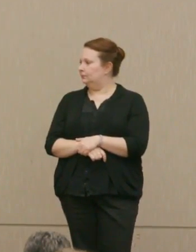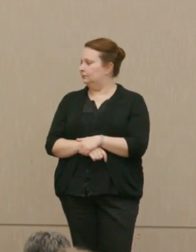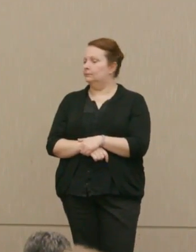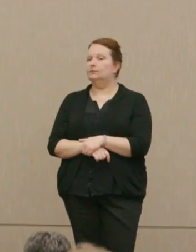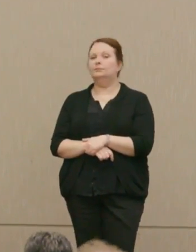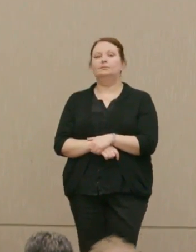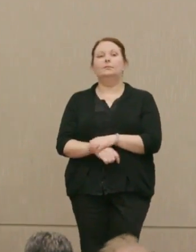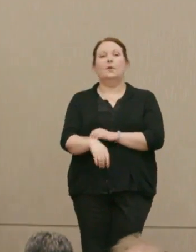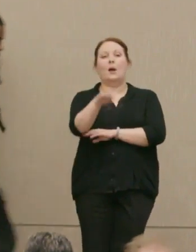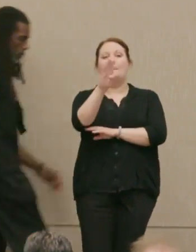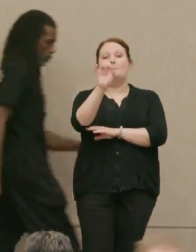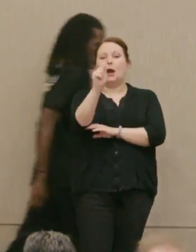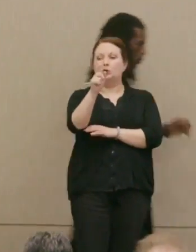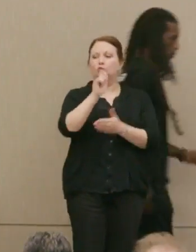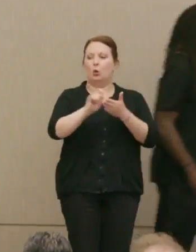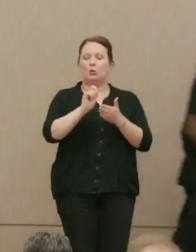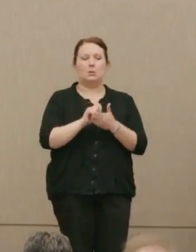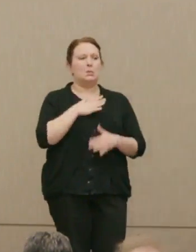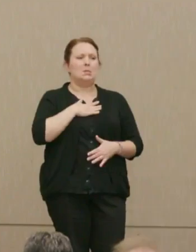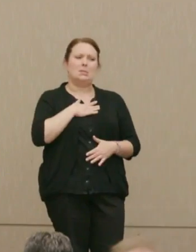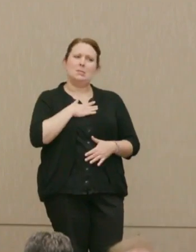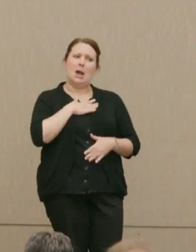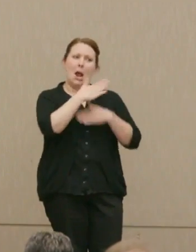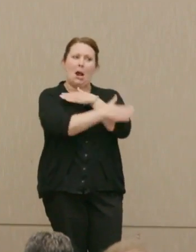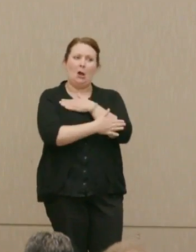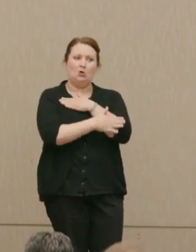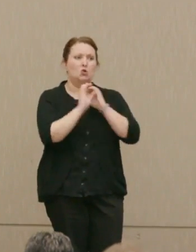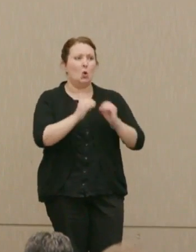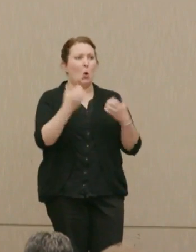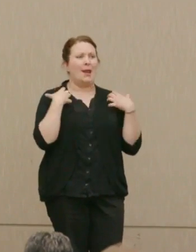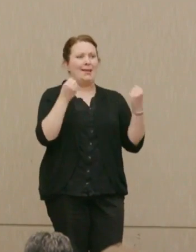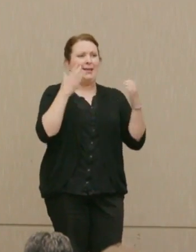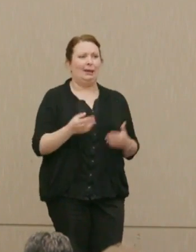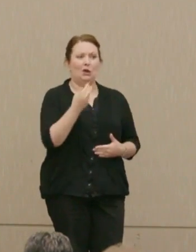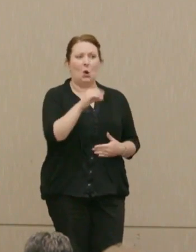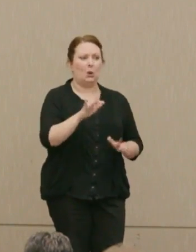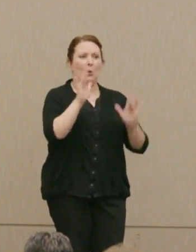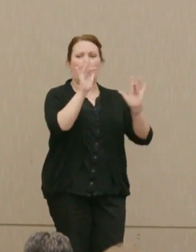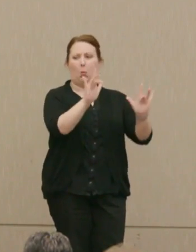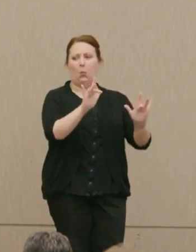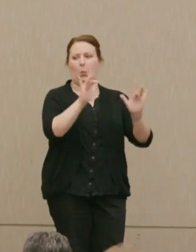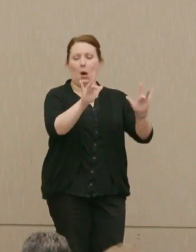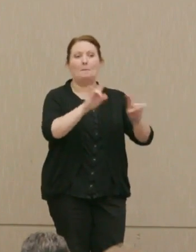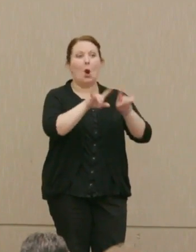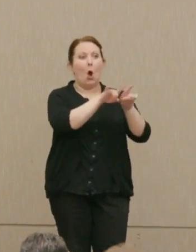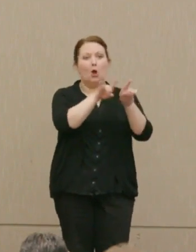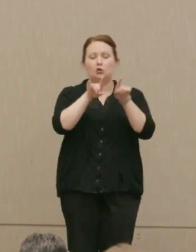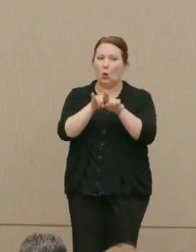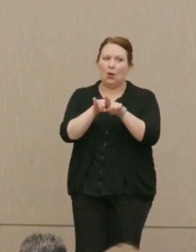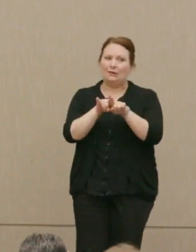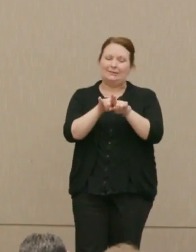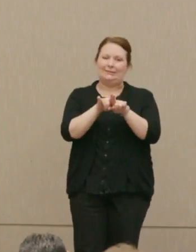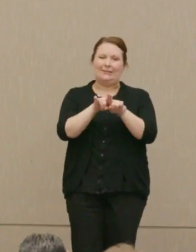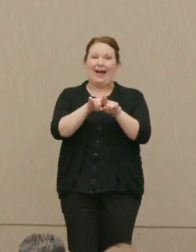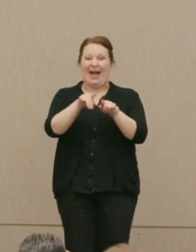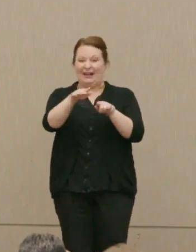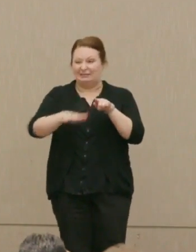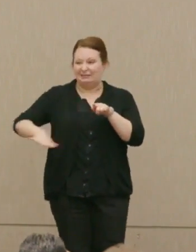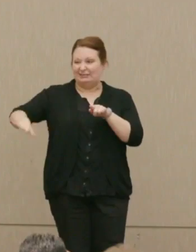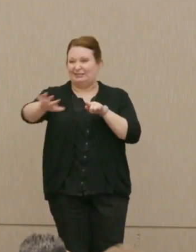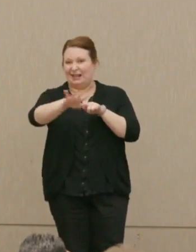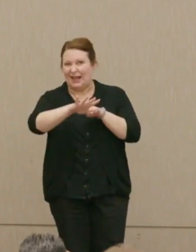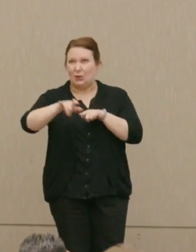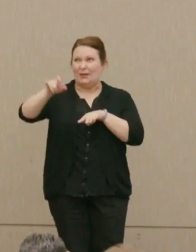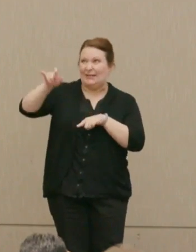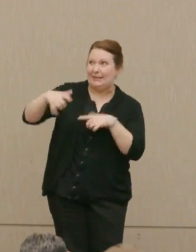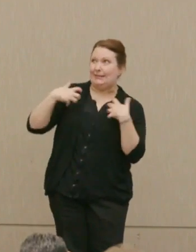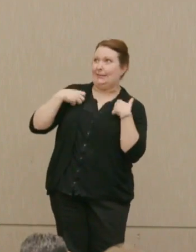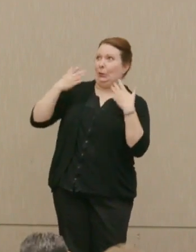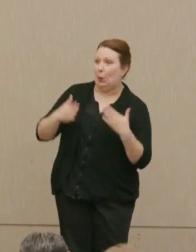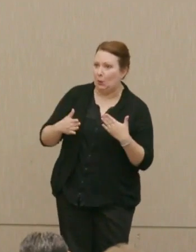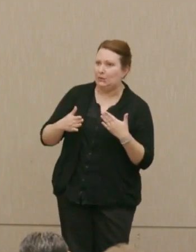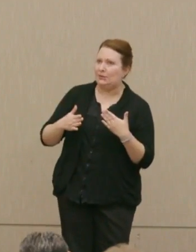"Pity the country without heroes, but also unhappy is the land that needs heroes."